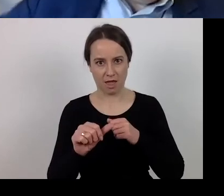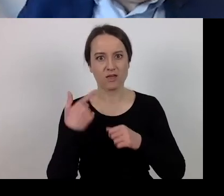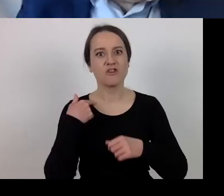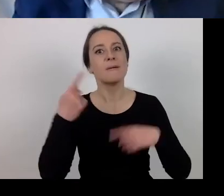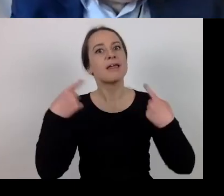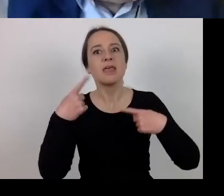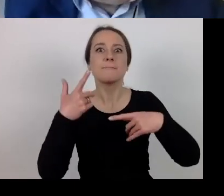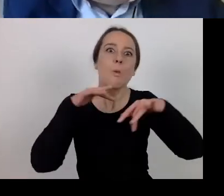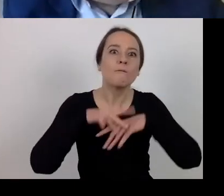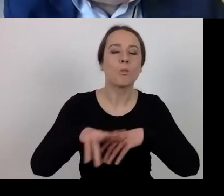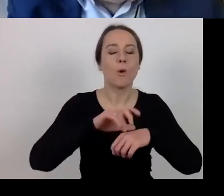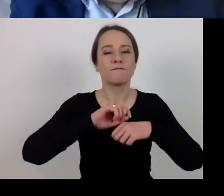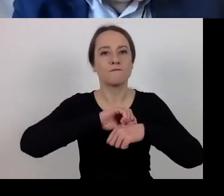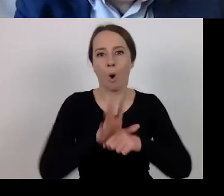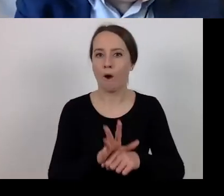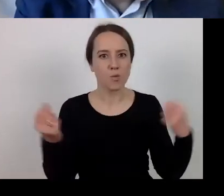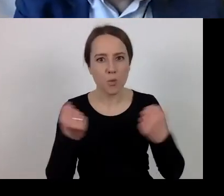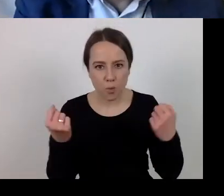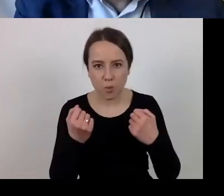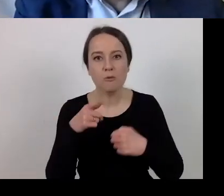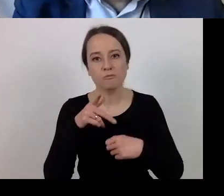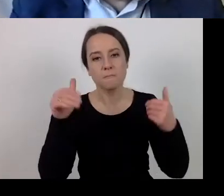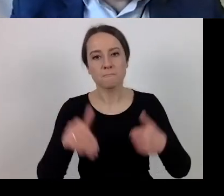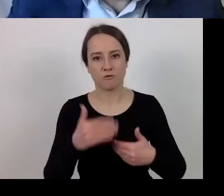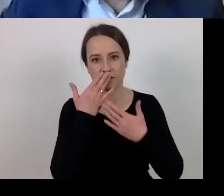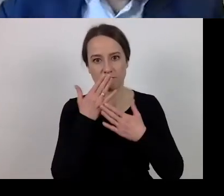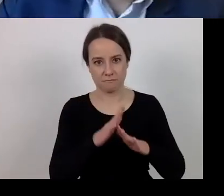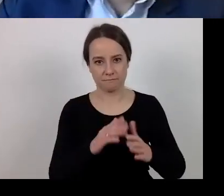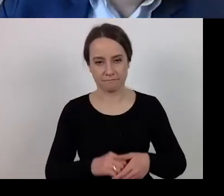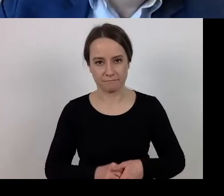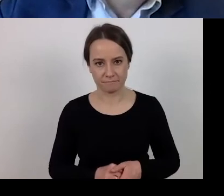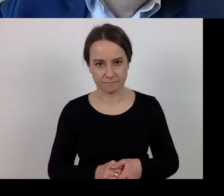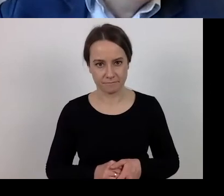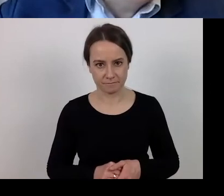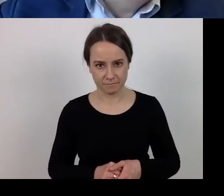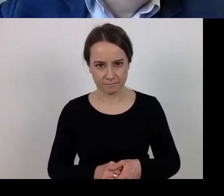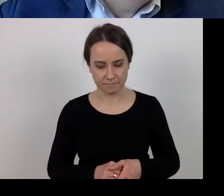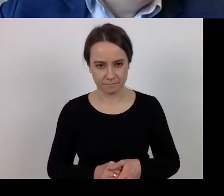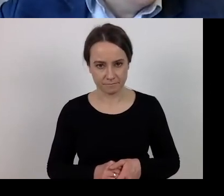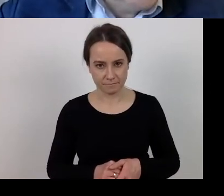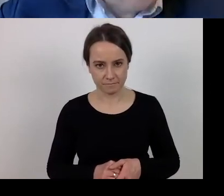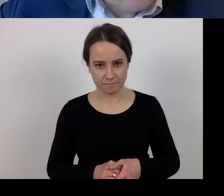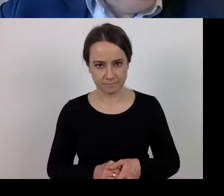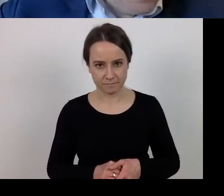So we can say that the exception is due to